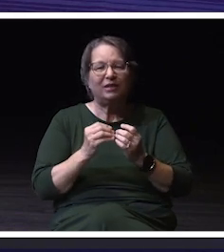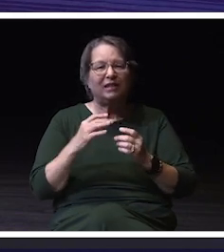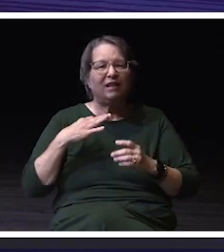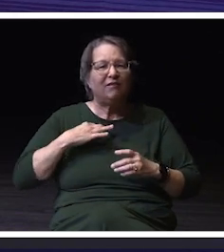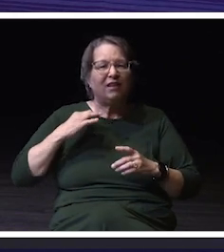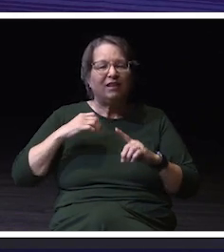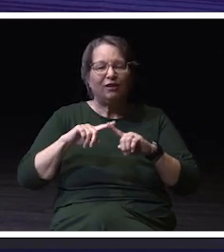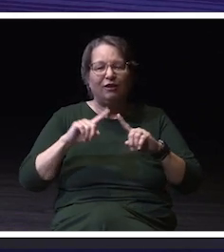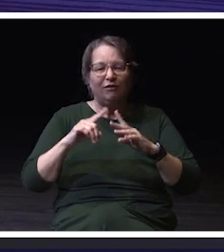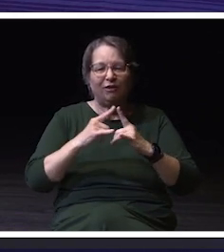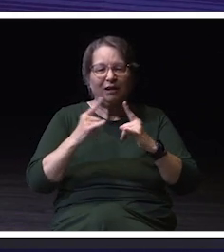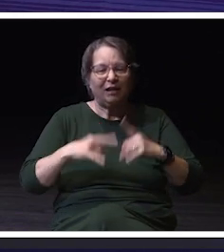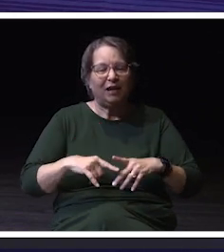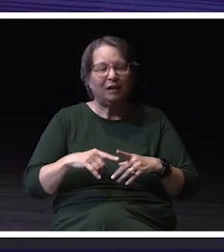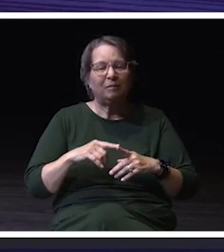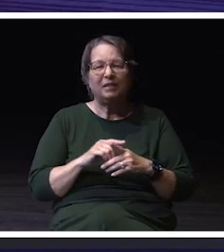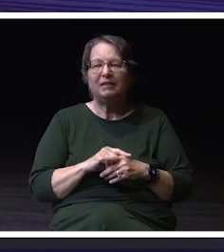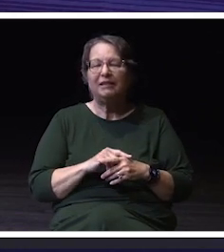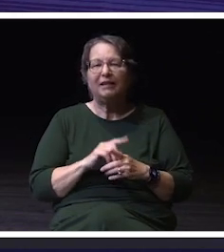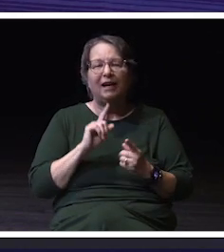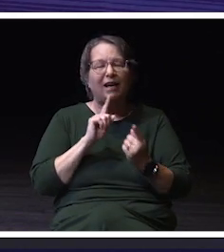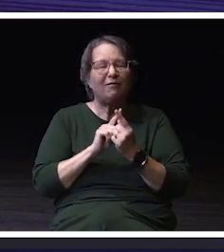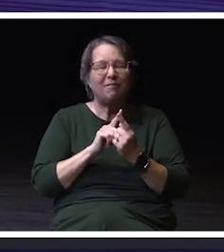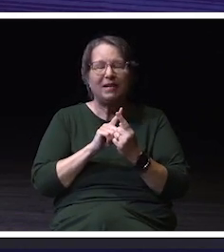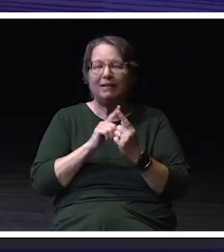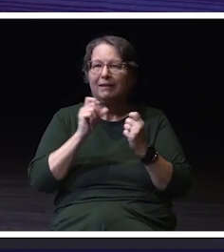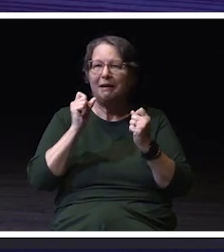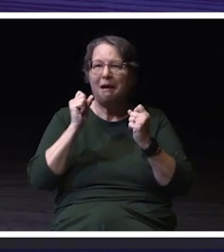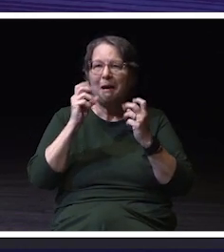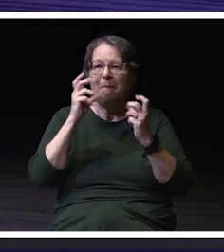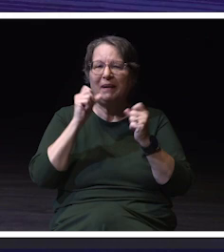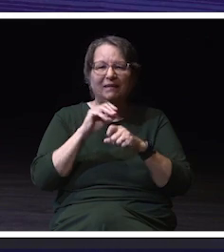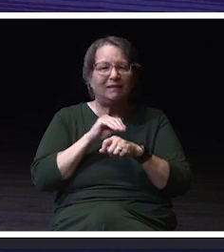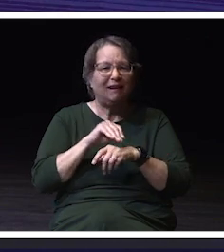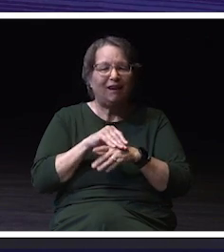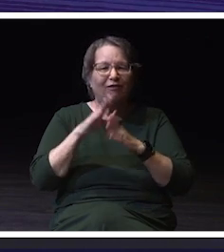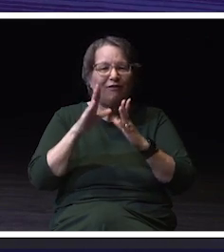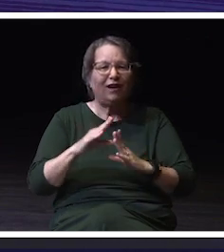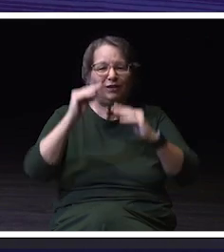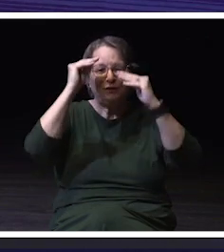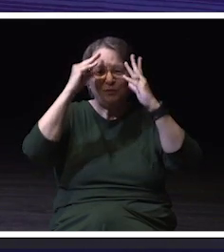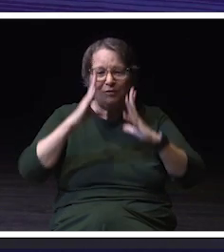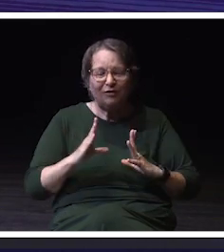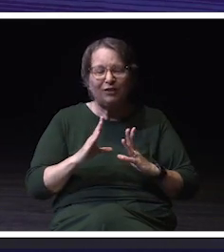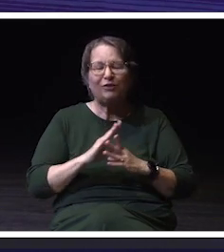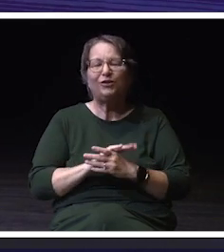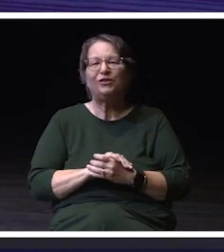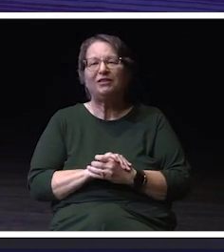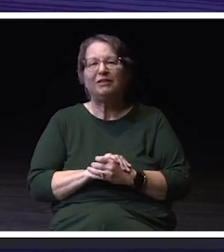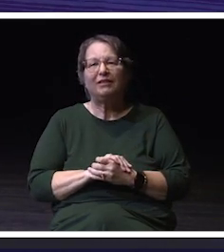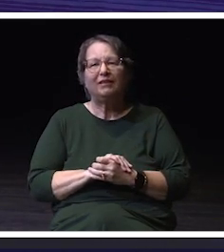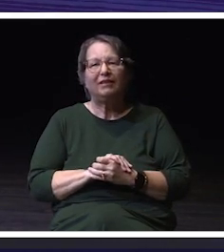I've met some of the most amazing advisors and professors, and I'm so, so honored to be able to work with them.